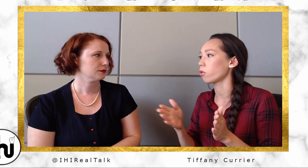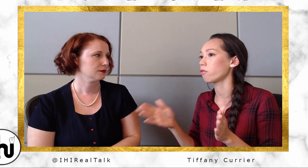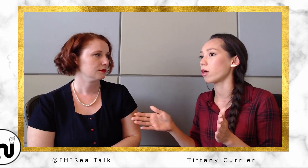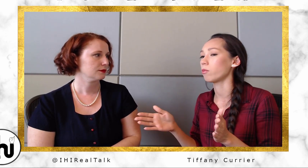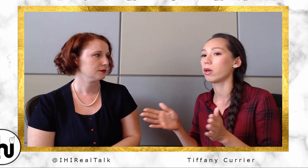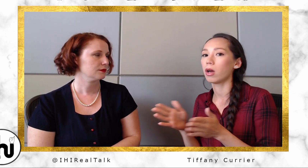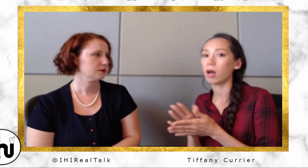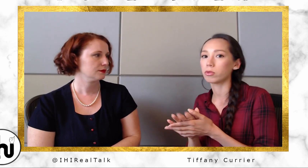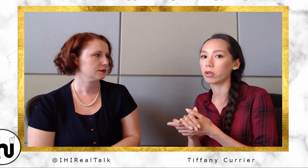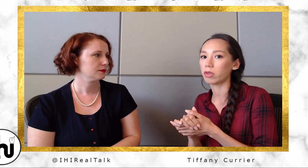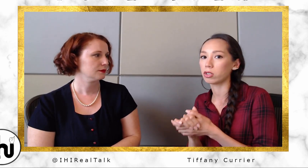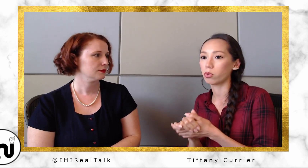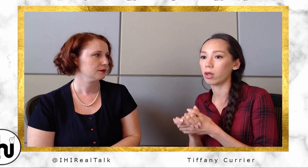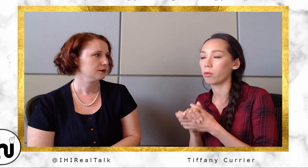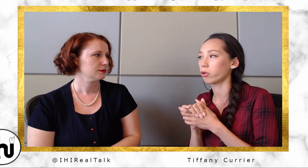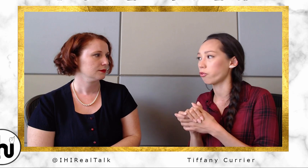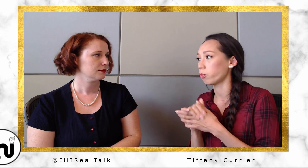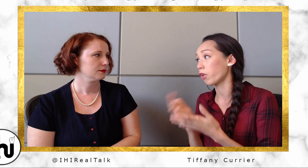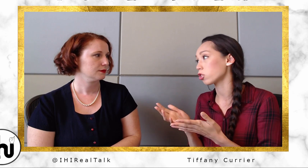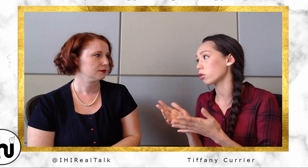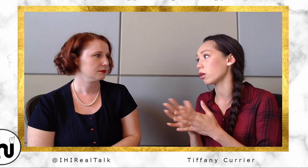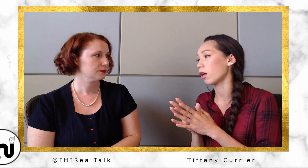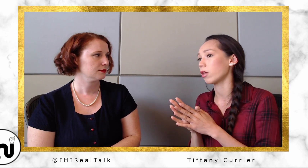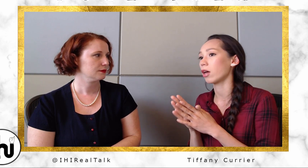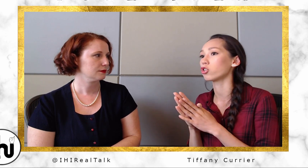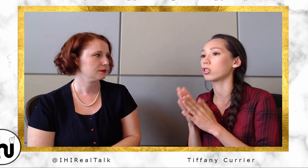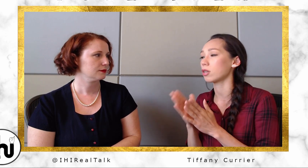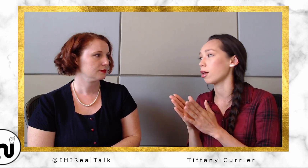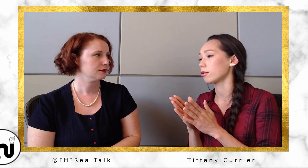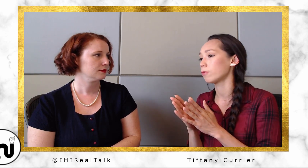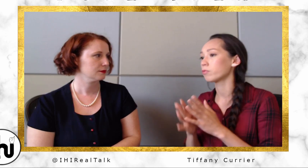of them, so that they do it professionally, and they understand that